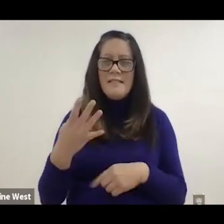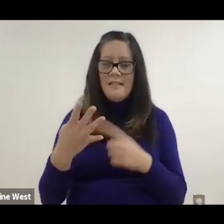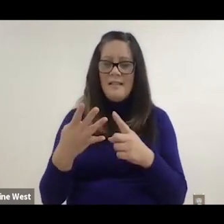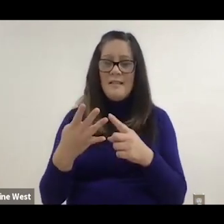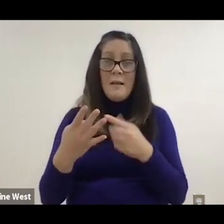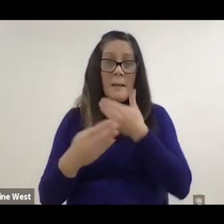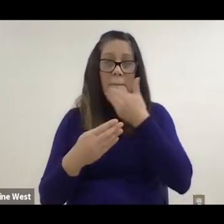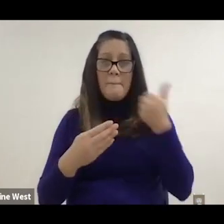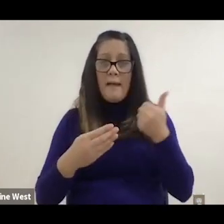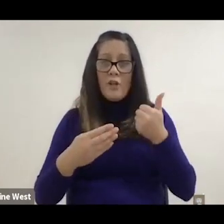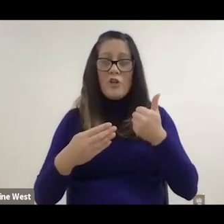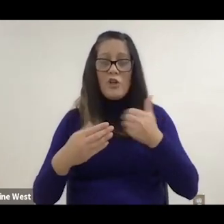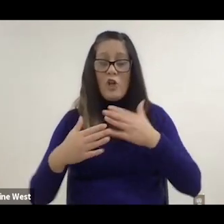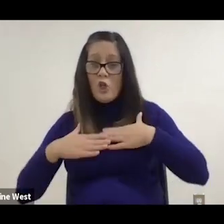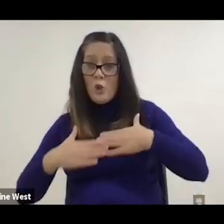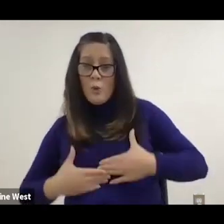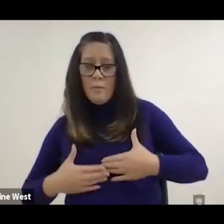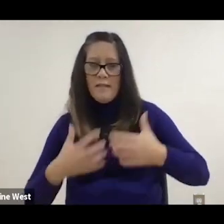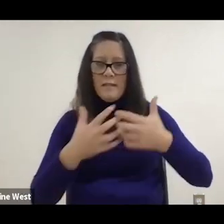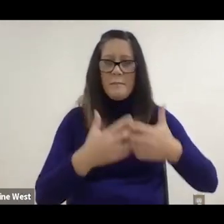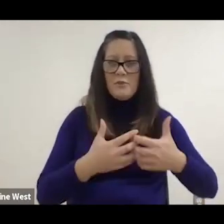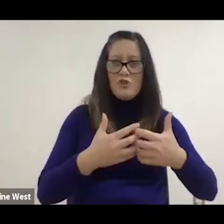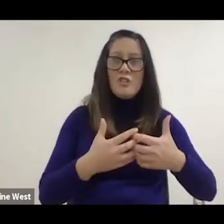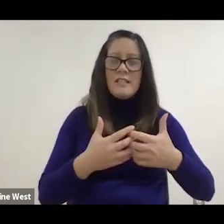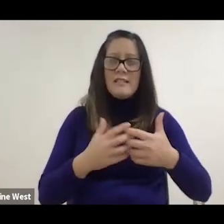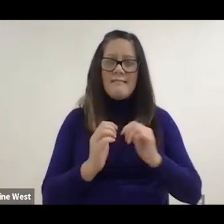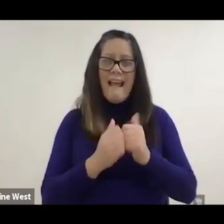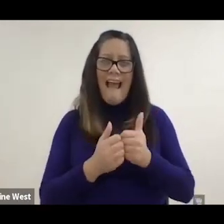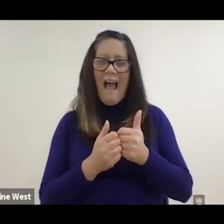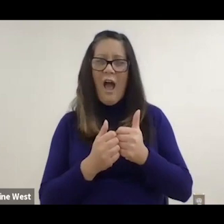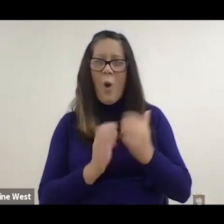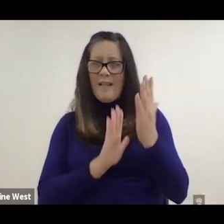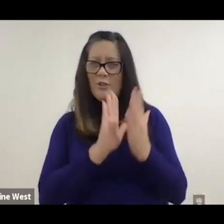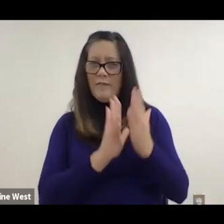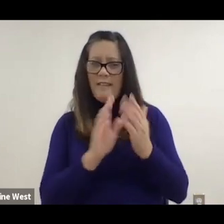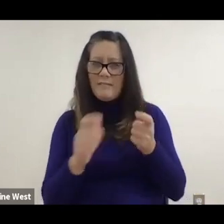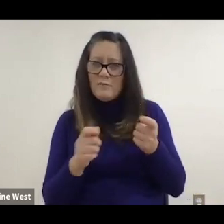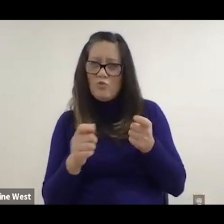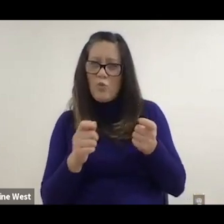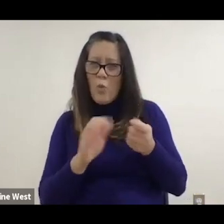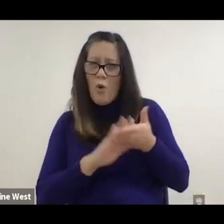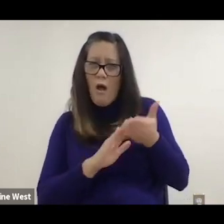and better human machine interfaces. One of the, my favorite,